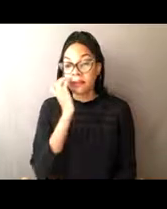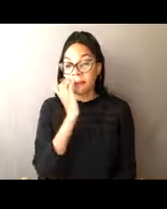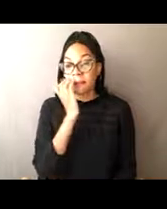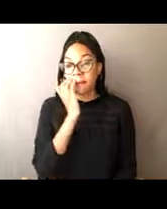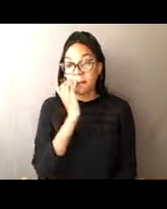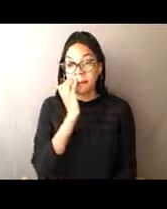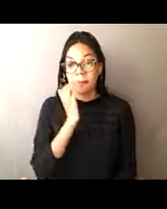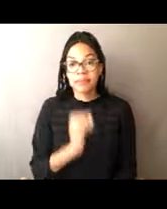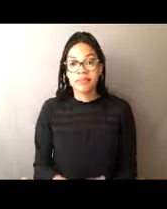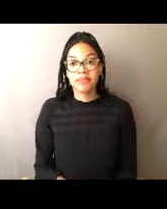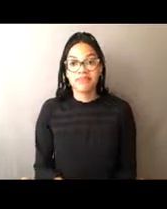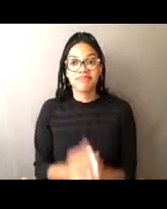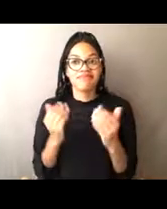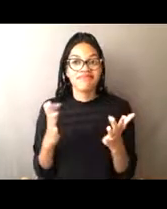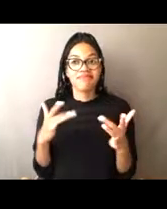I'm excited to be part of the team.